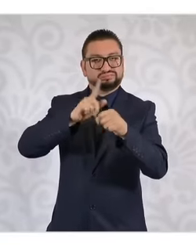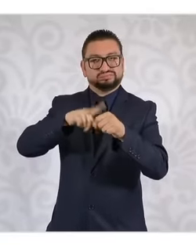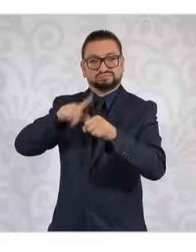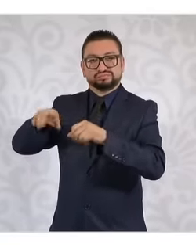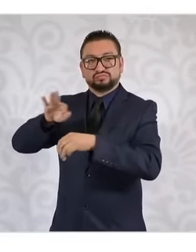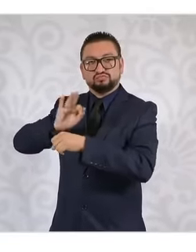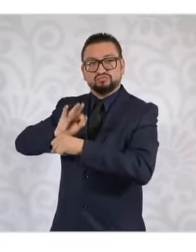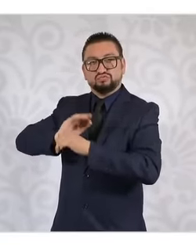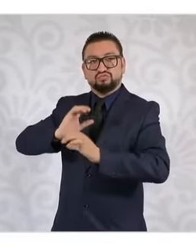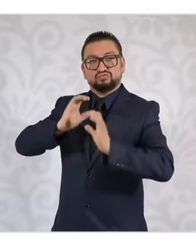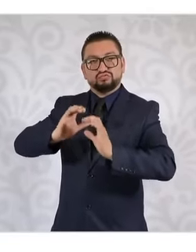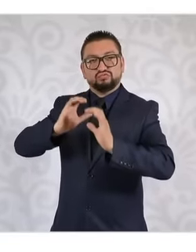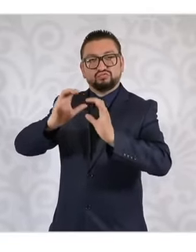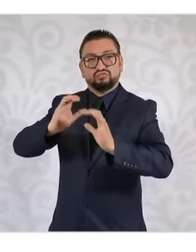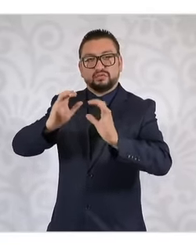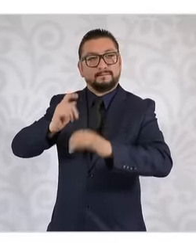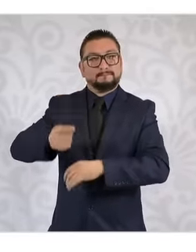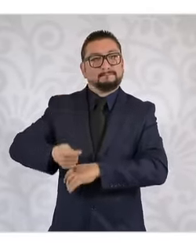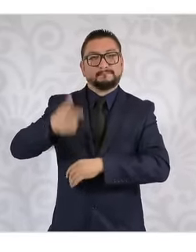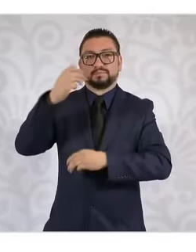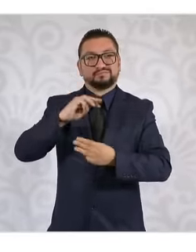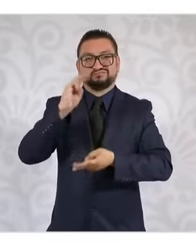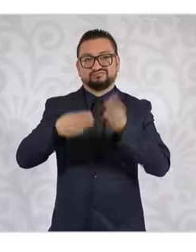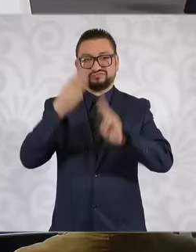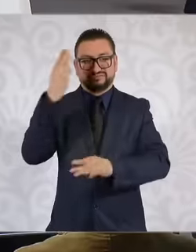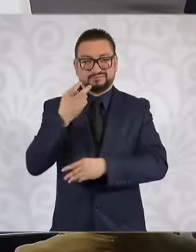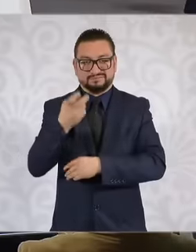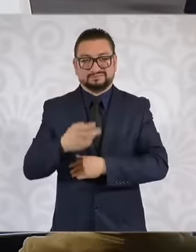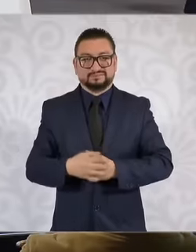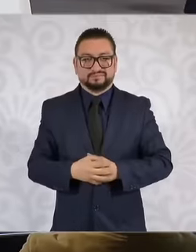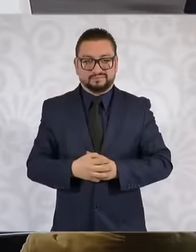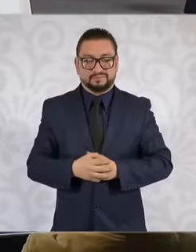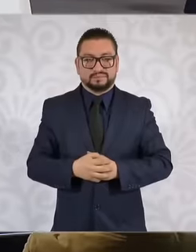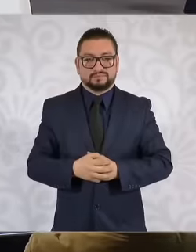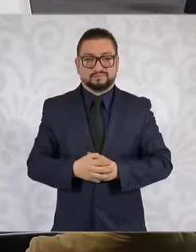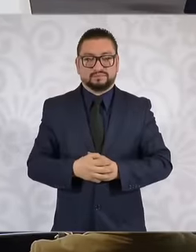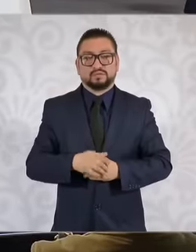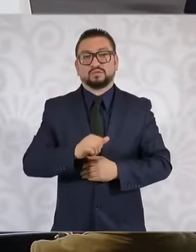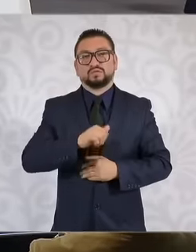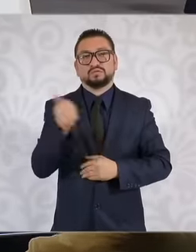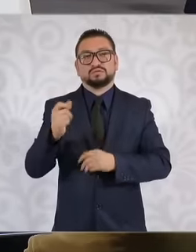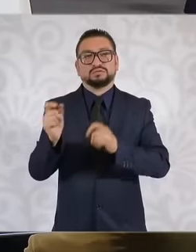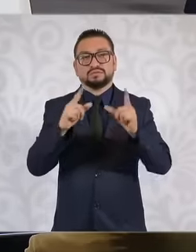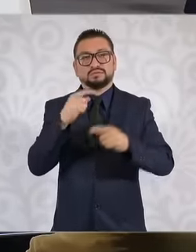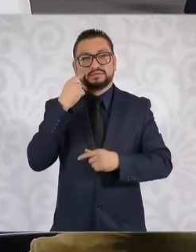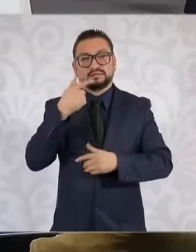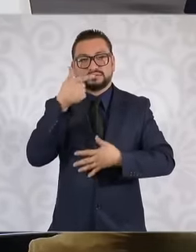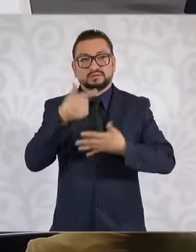does not exist anywhere in the world the next one please And this is framed in the program that